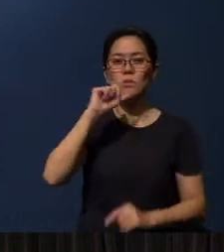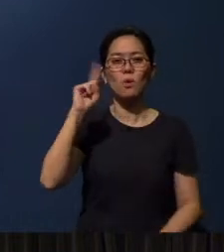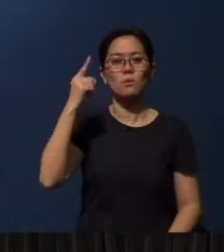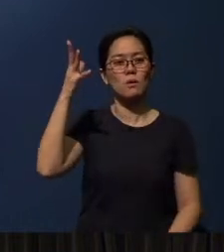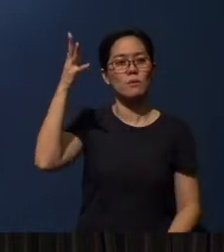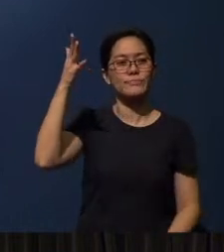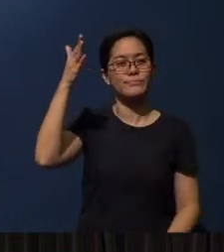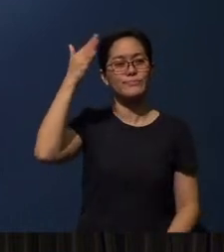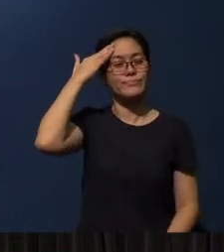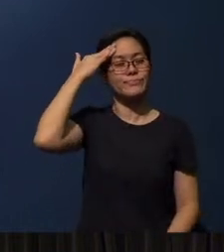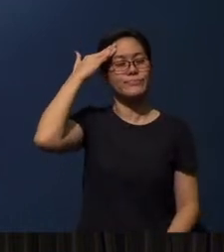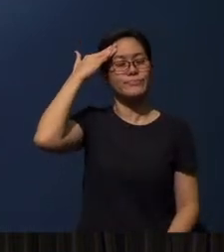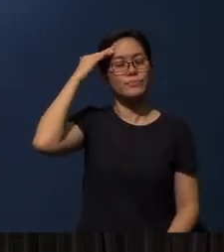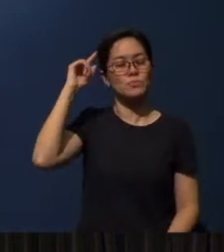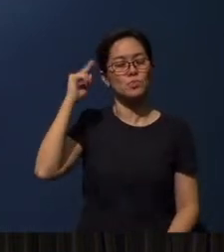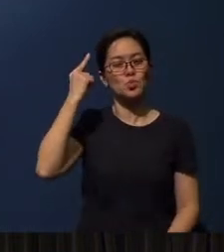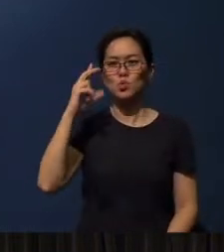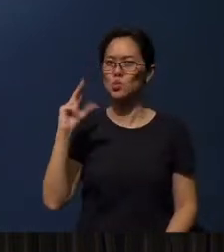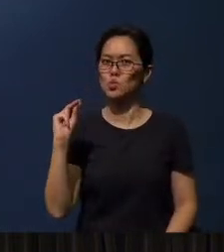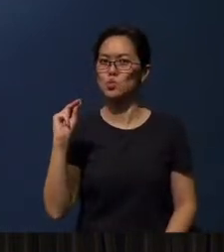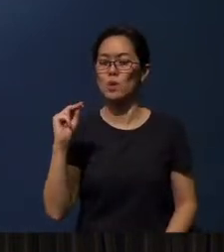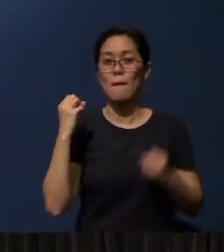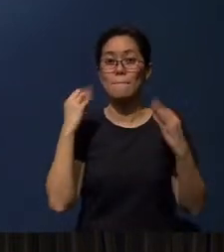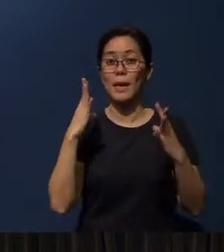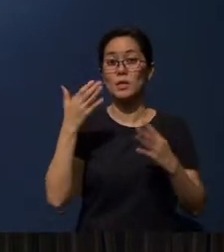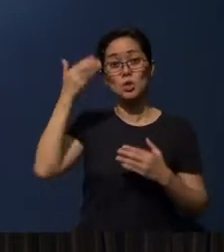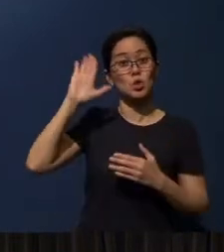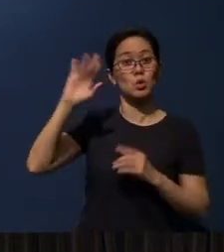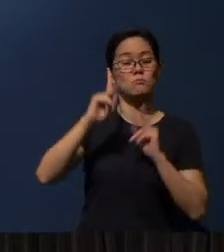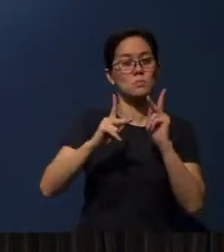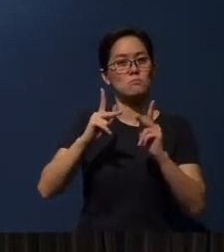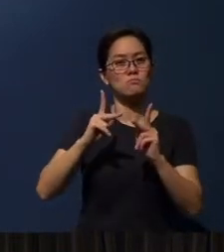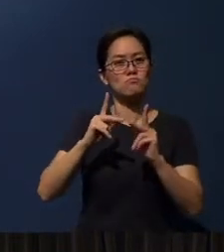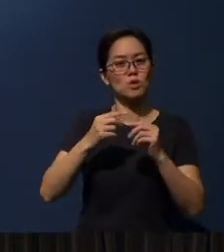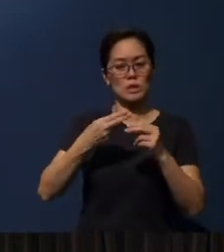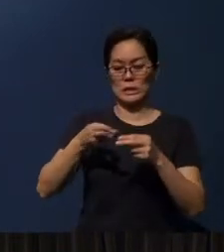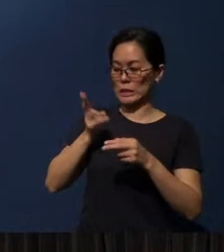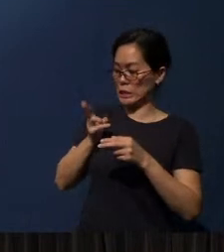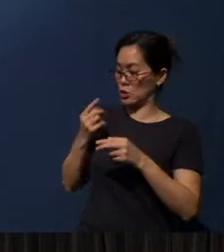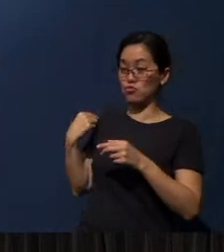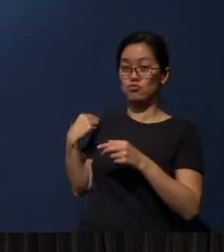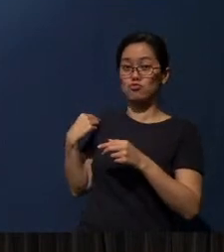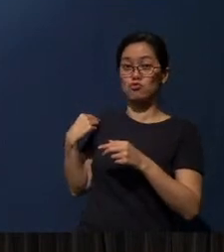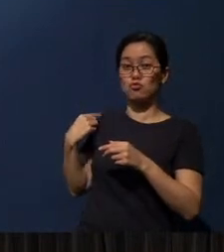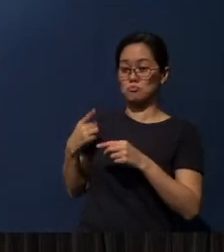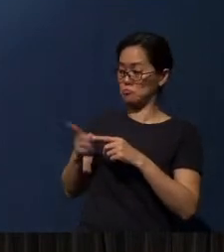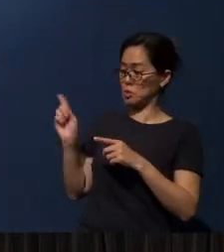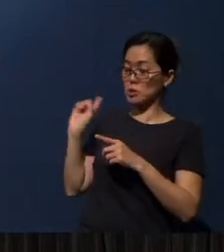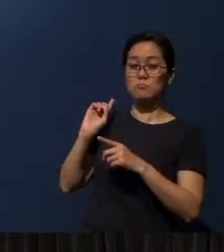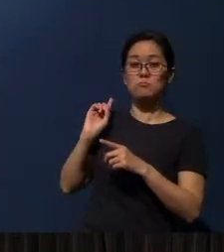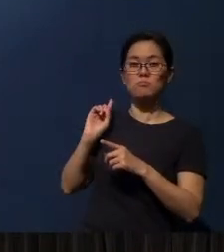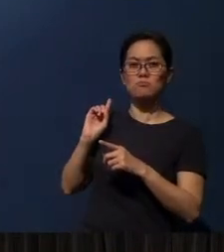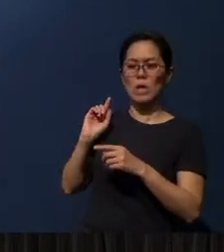And many men of God down history have left behind us testimonials